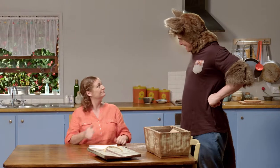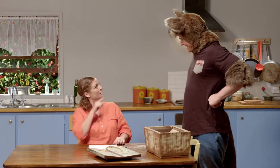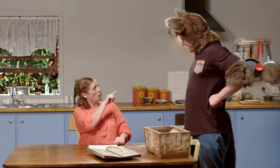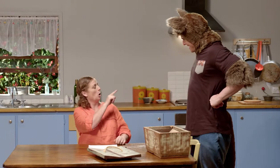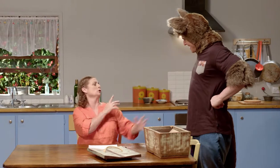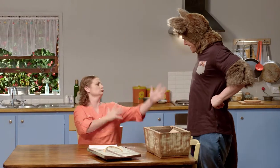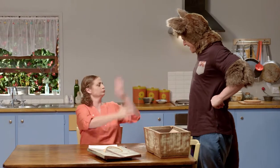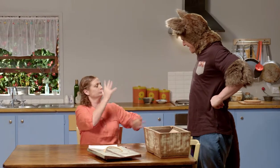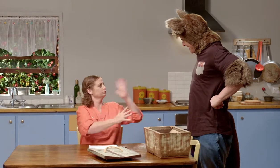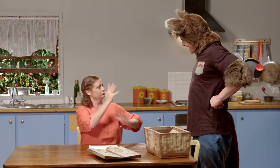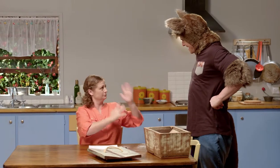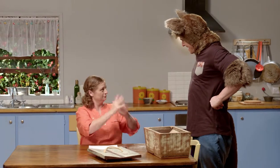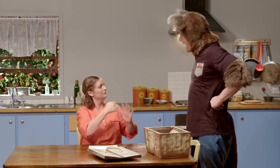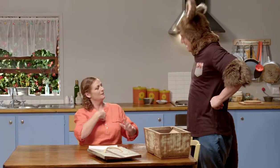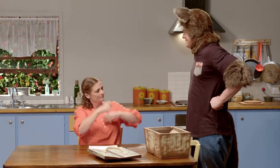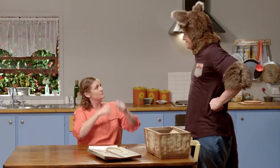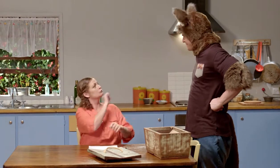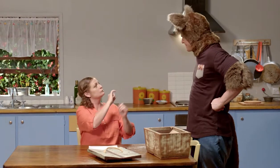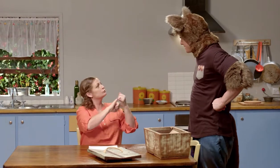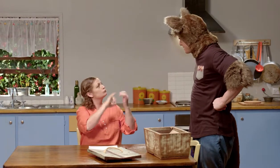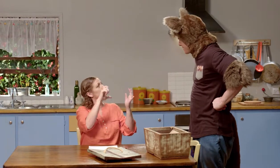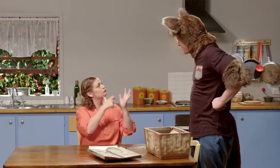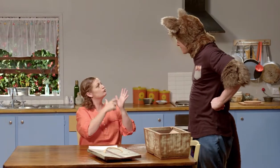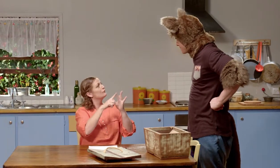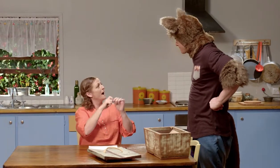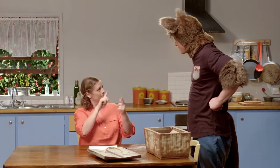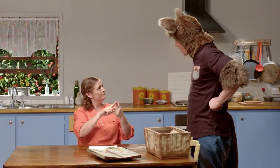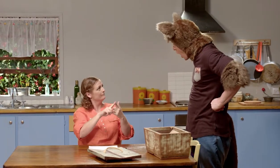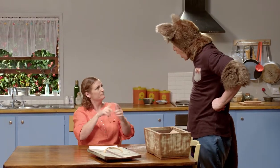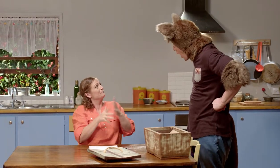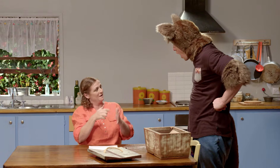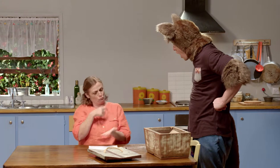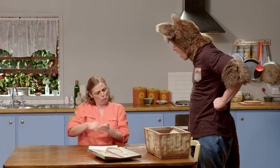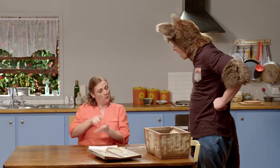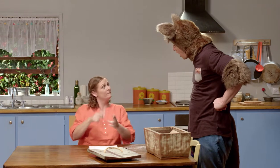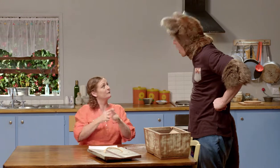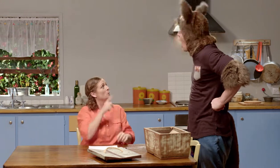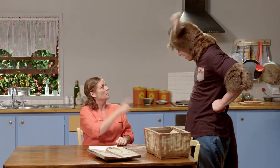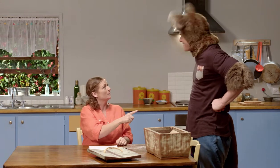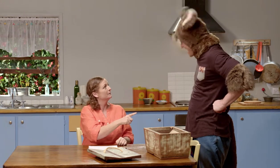Right, now you tell me what you want to say, and I will be your scribe. That means I will write down